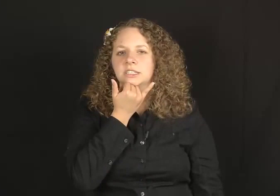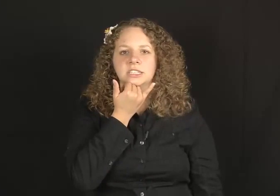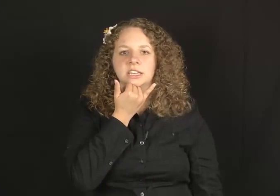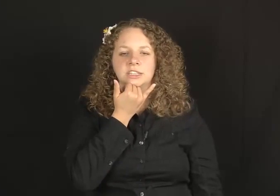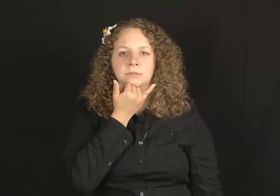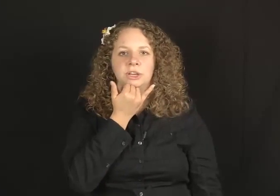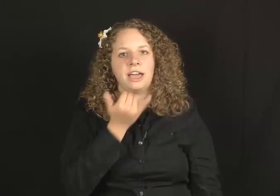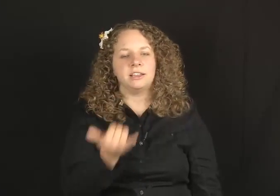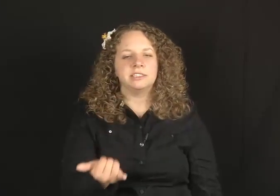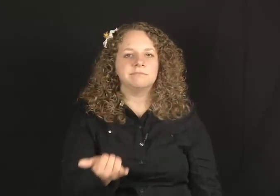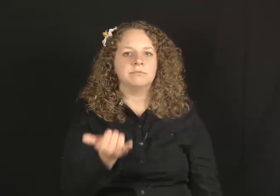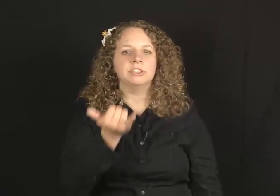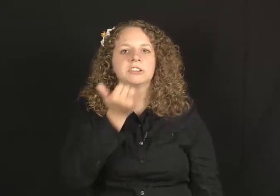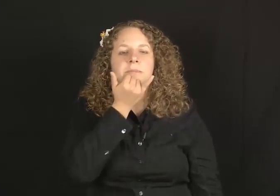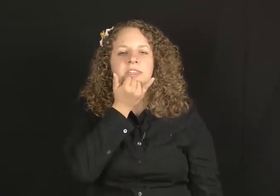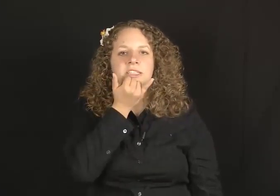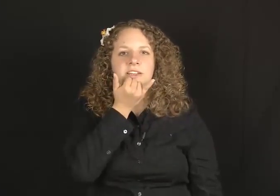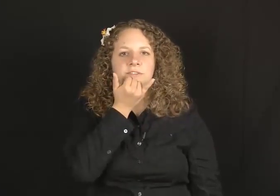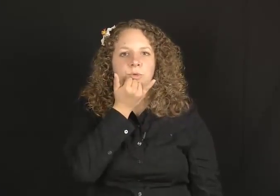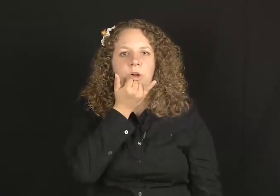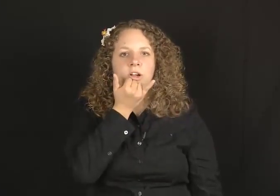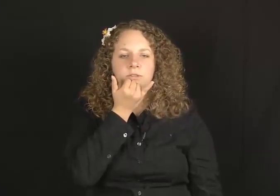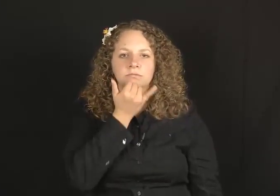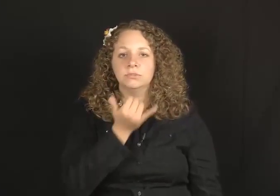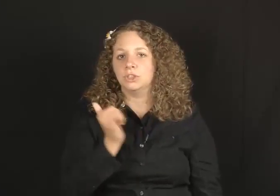the sign that the book has which is commonly signed for WRONG.